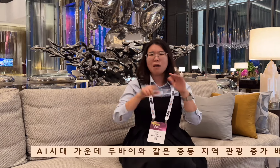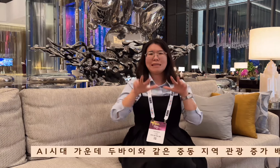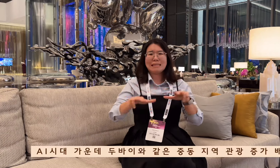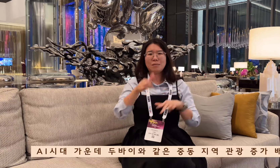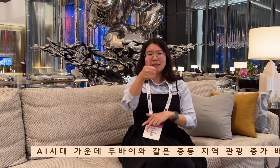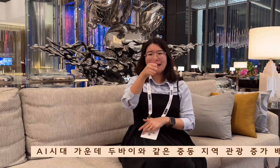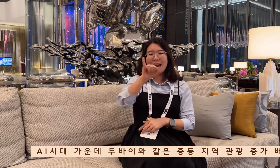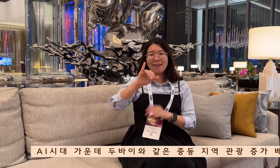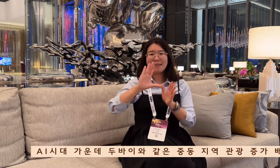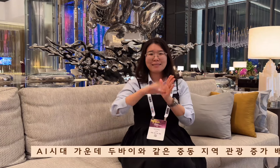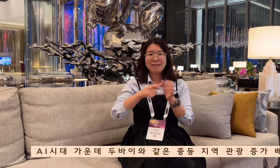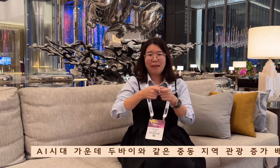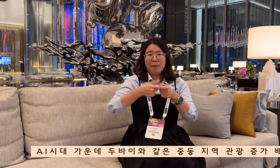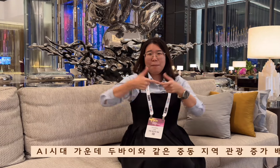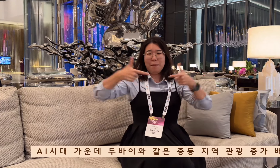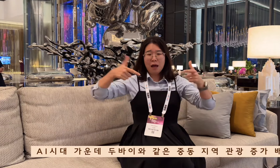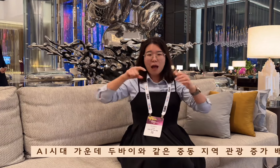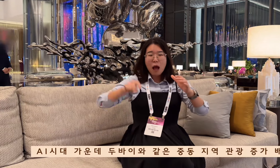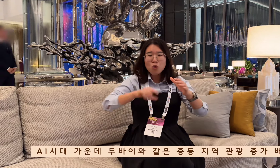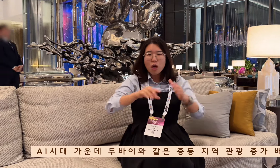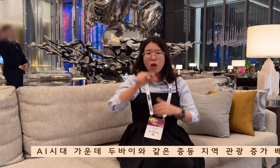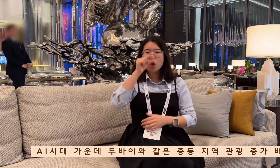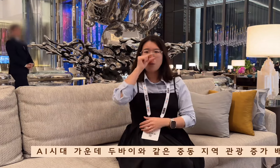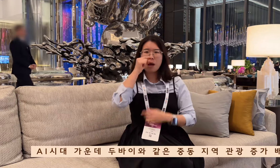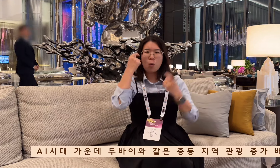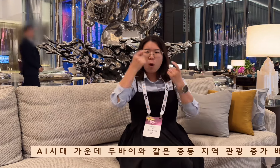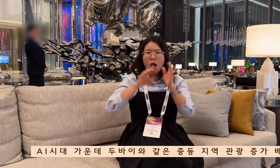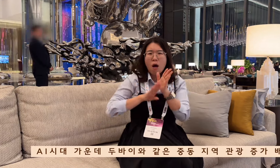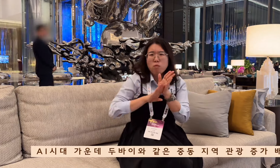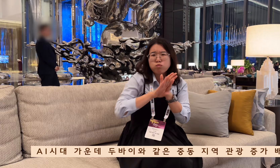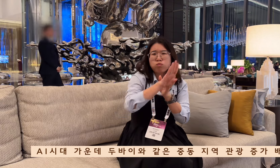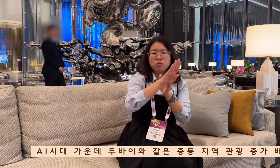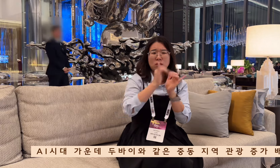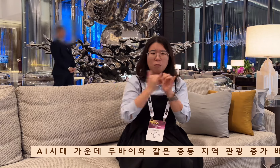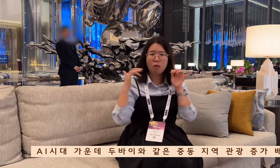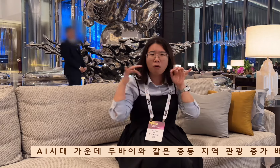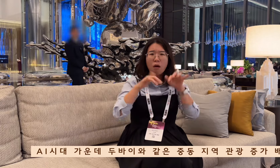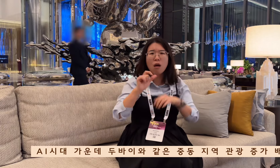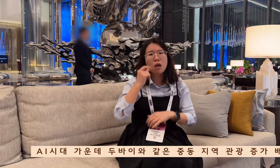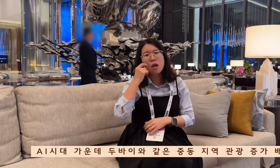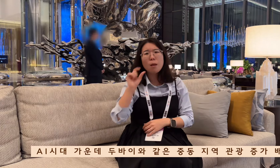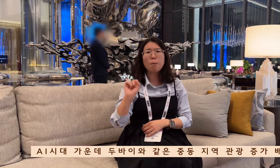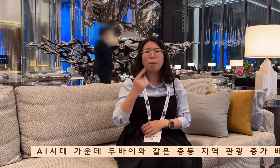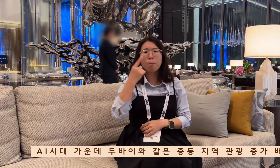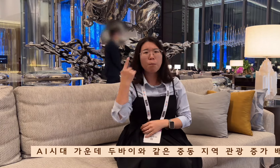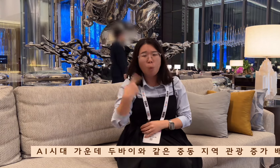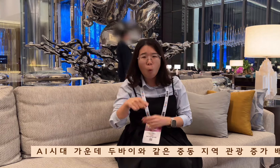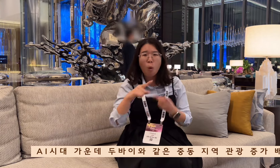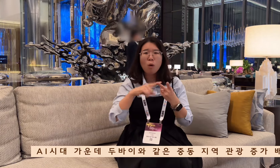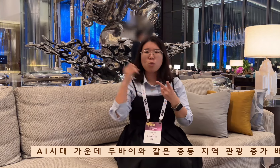the background of the increase in tourism in Middle East regions such as Dubai in the AI era.